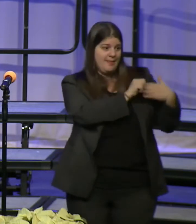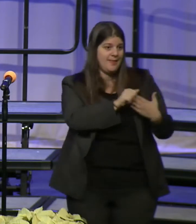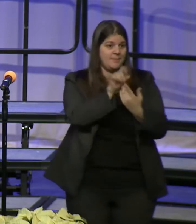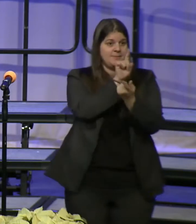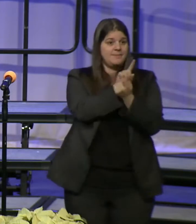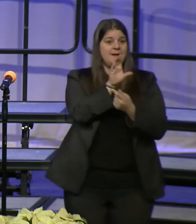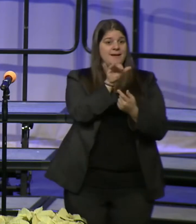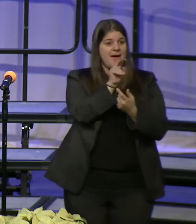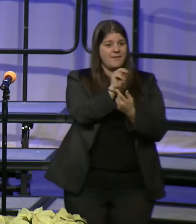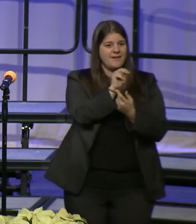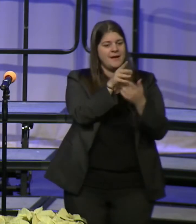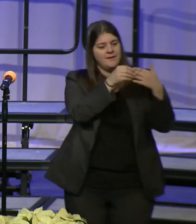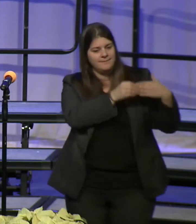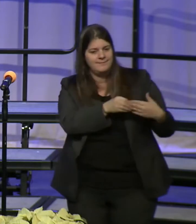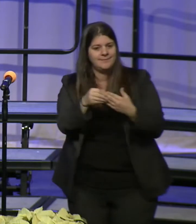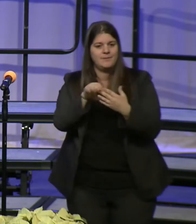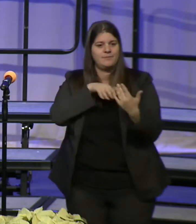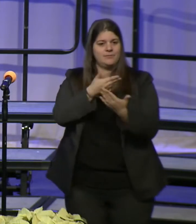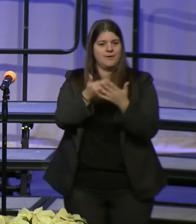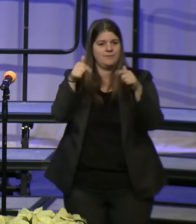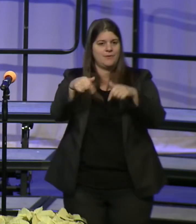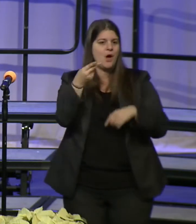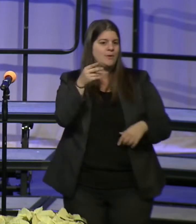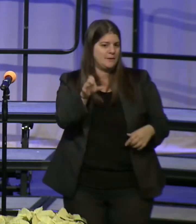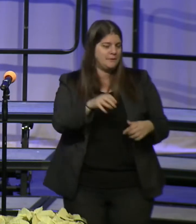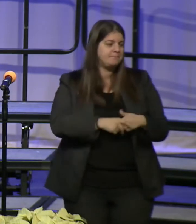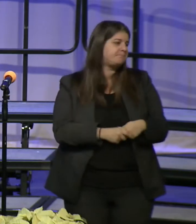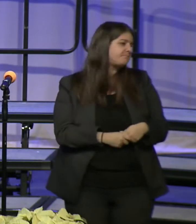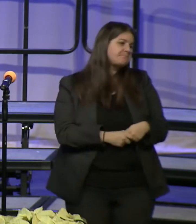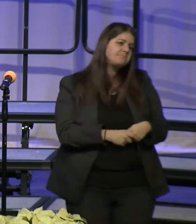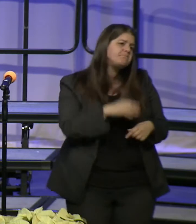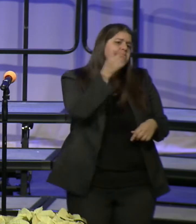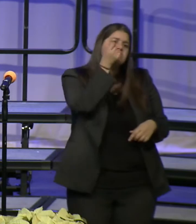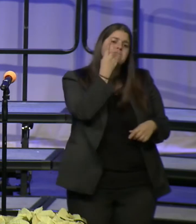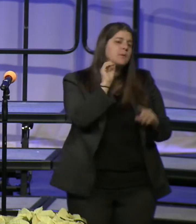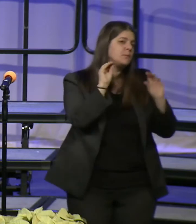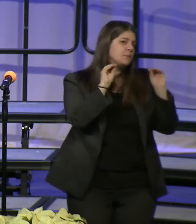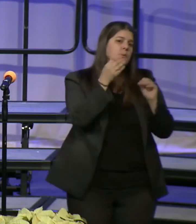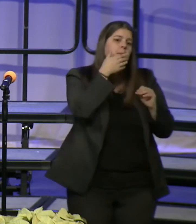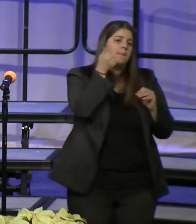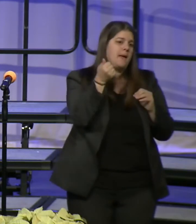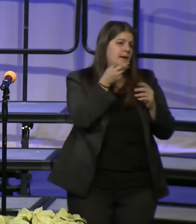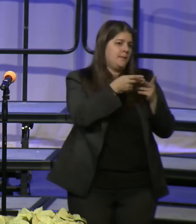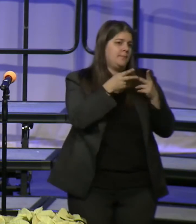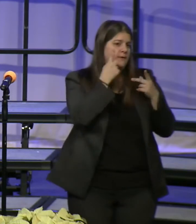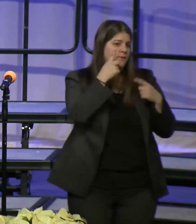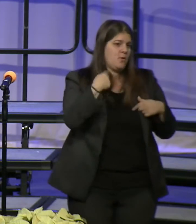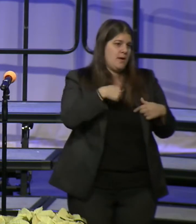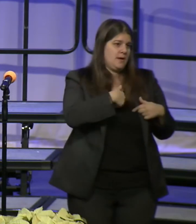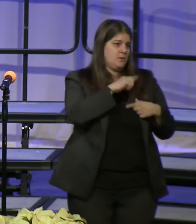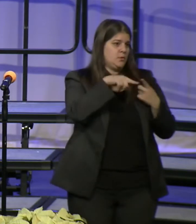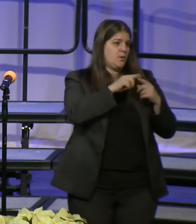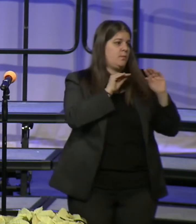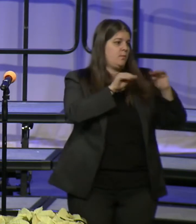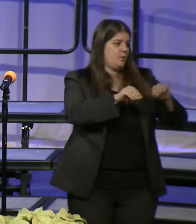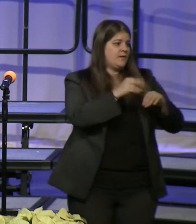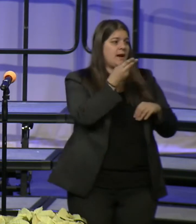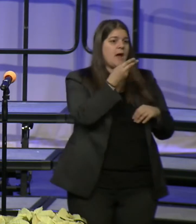There was no better suited place for us as we moved into our Columbia home in 1999. Shortly